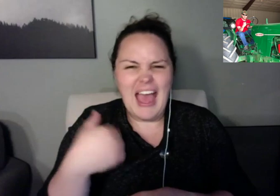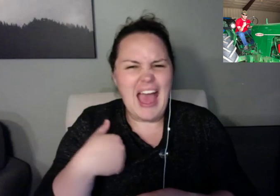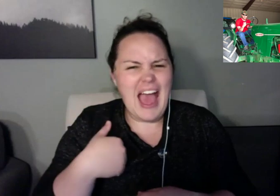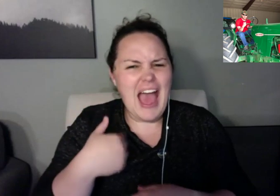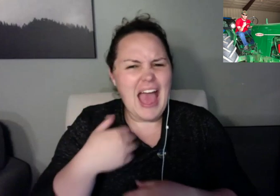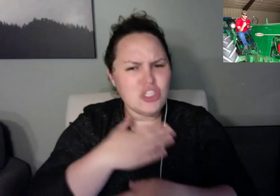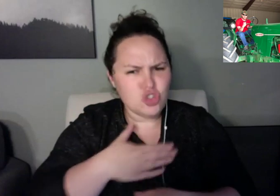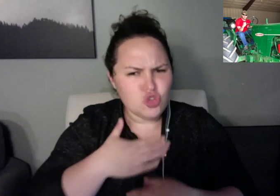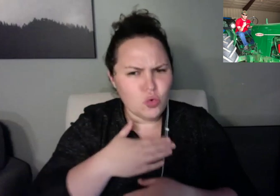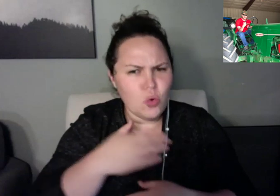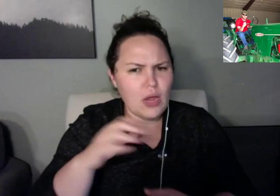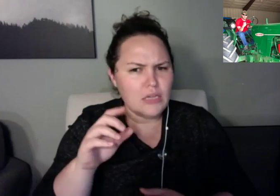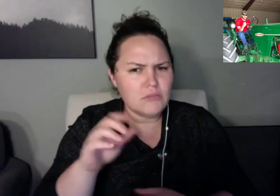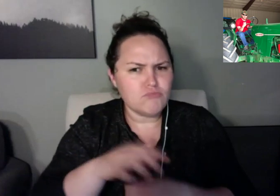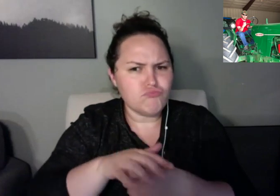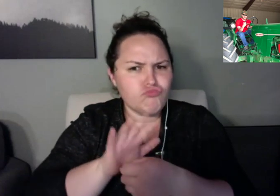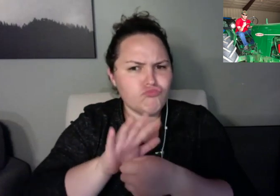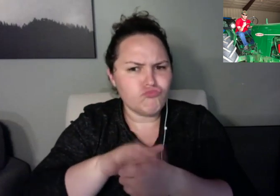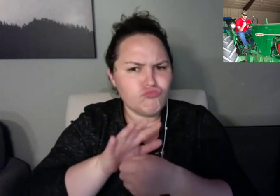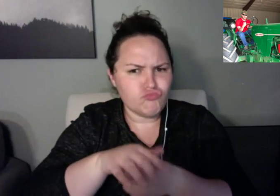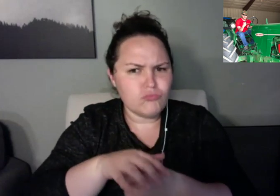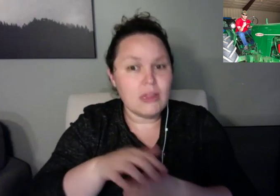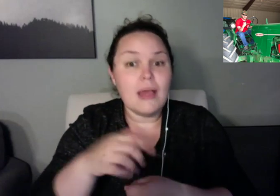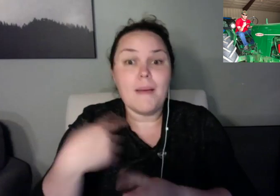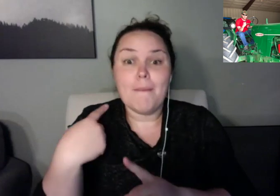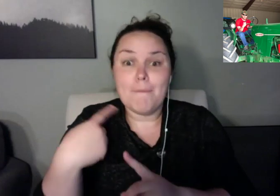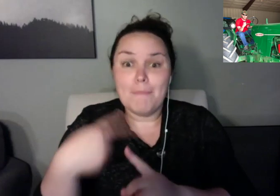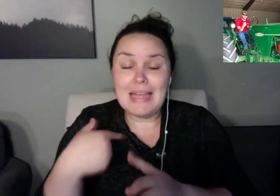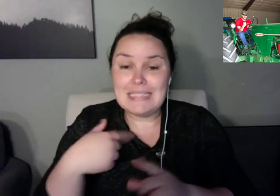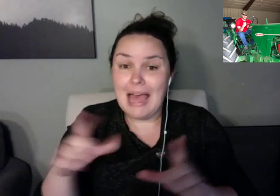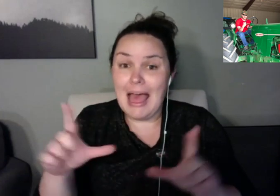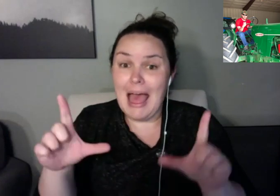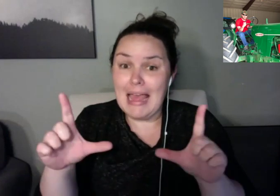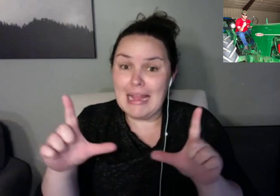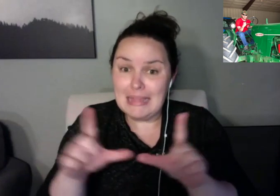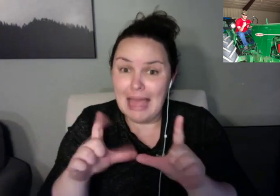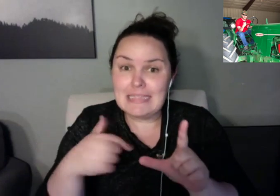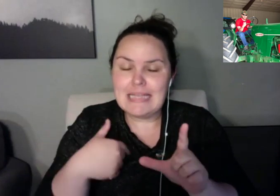Tyler: Yes. They go to the the University of Iowa Retinal